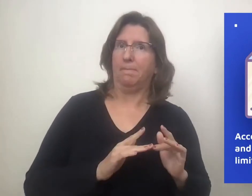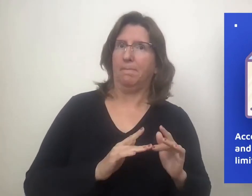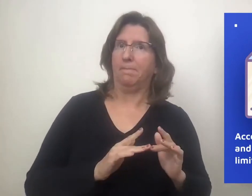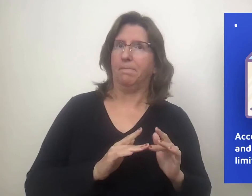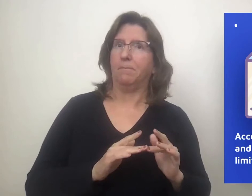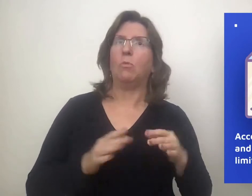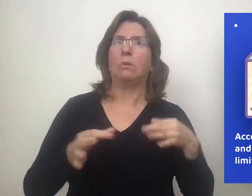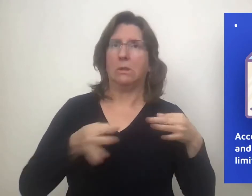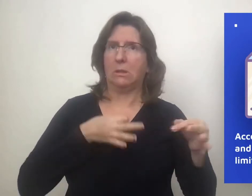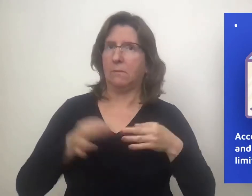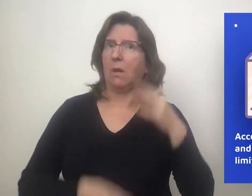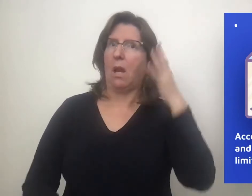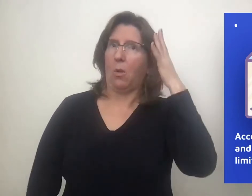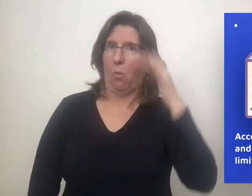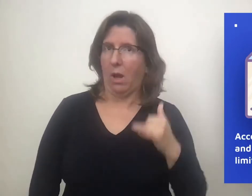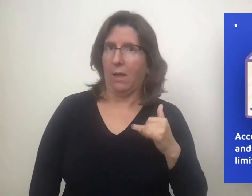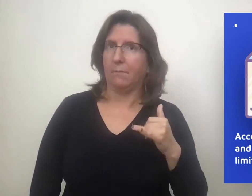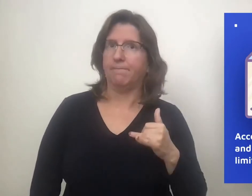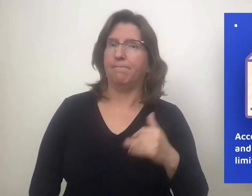Let’s look at why that is.